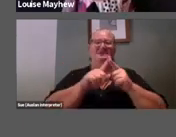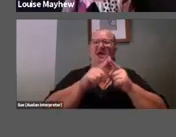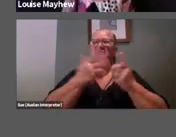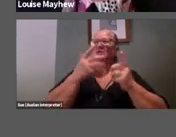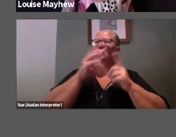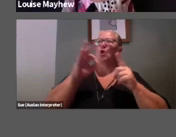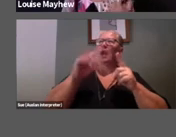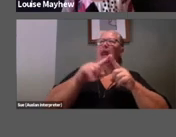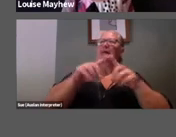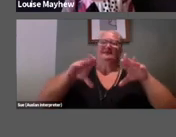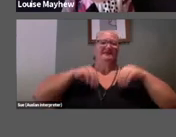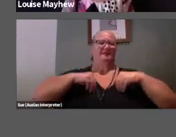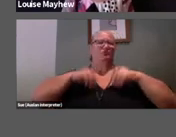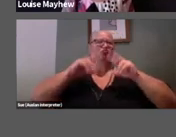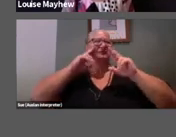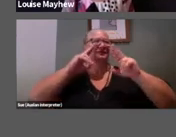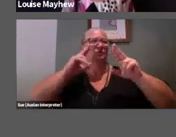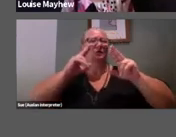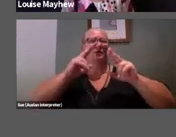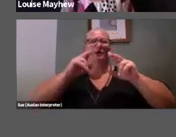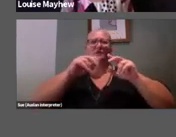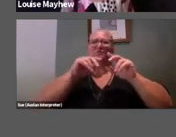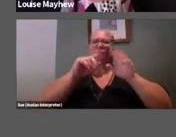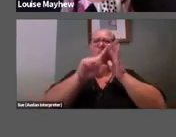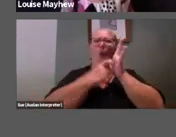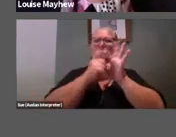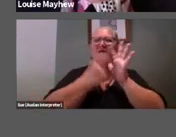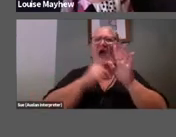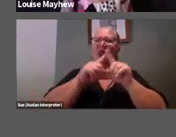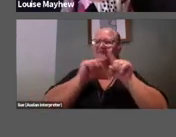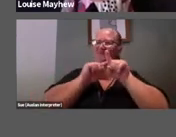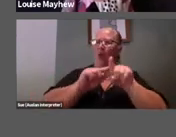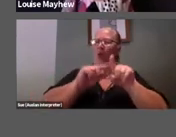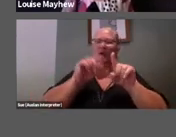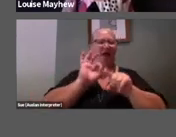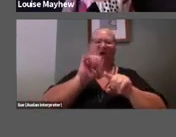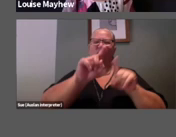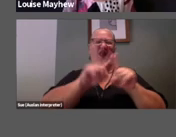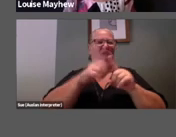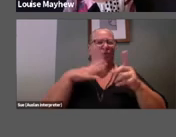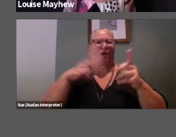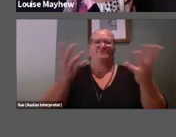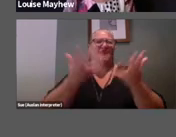tradition and order that was at the heart of Marcel Duchamp's Urinal and Man